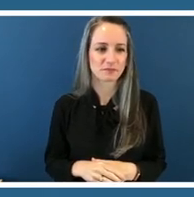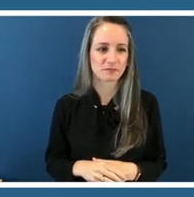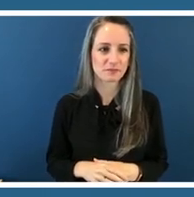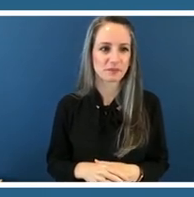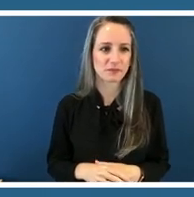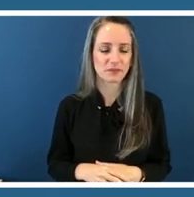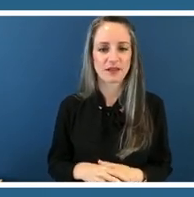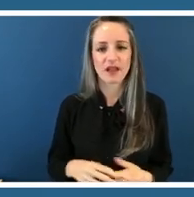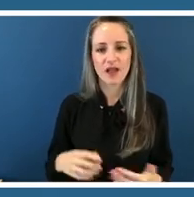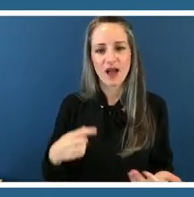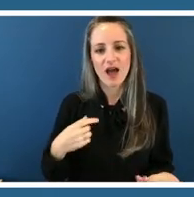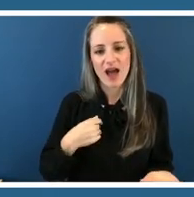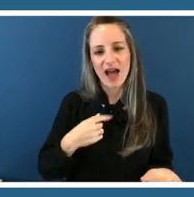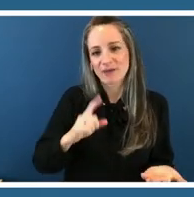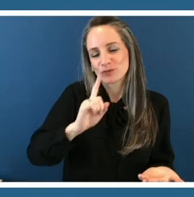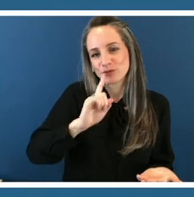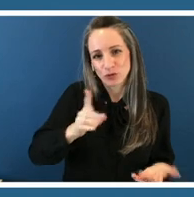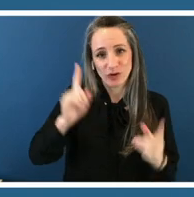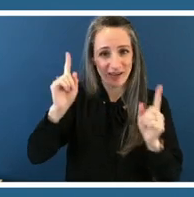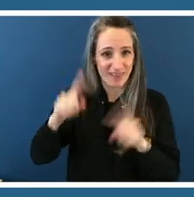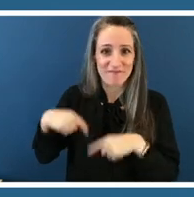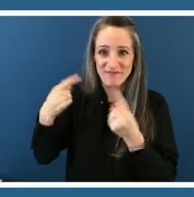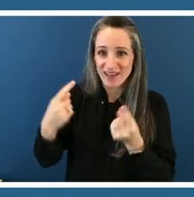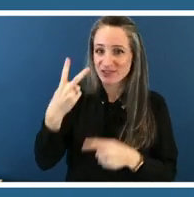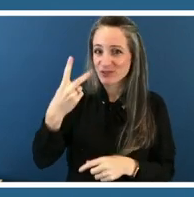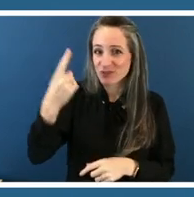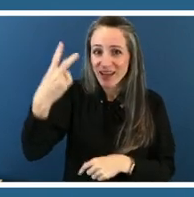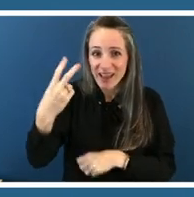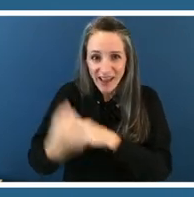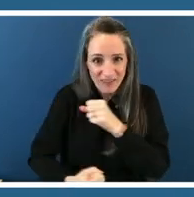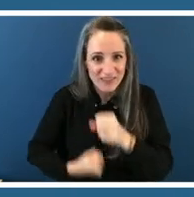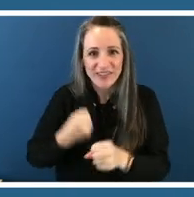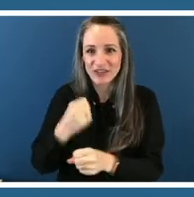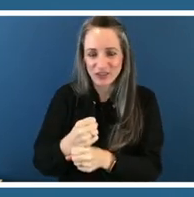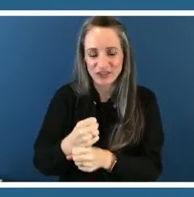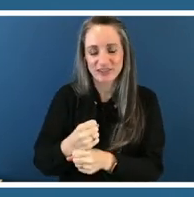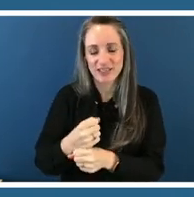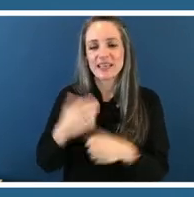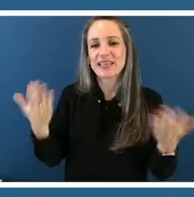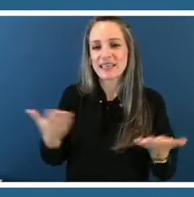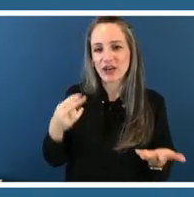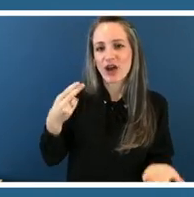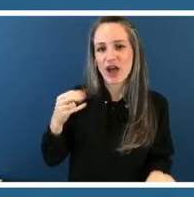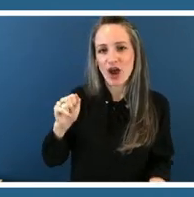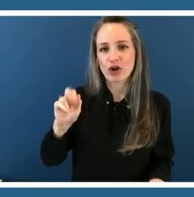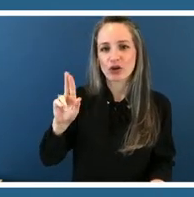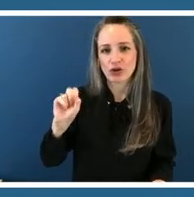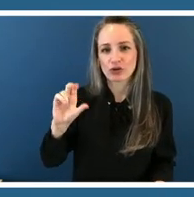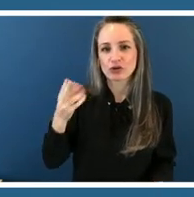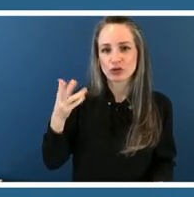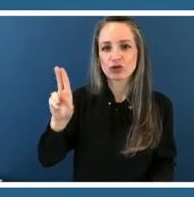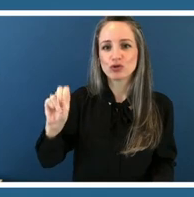the past two and a half years of zoom life we have this motto with the hershorn that technology works until it